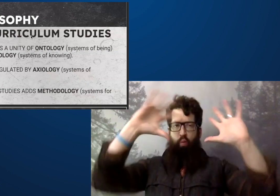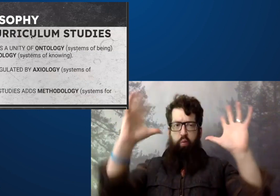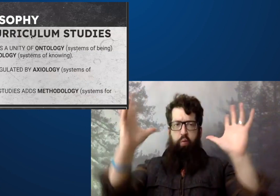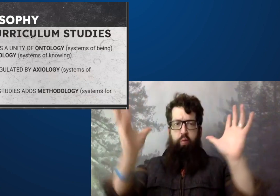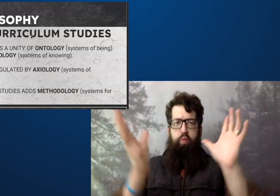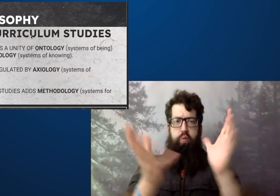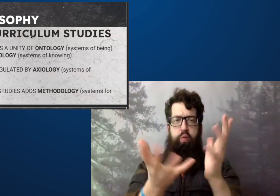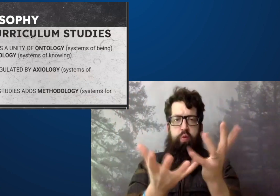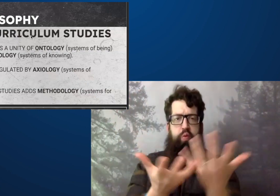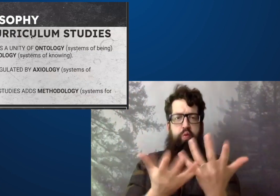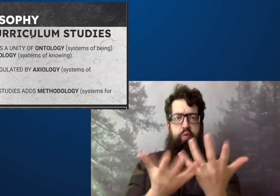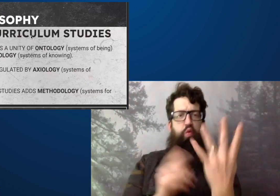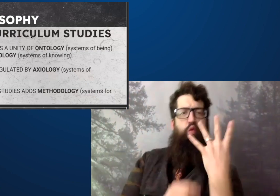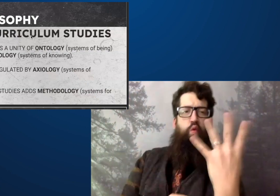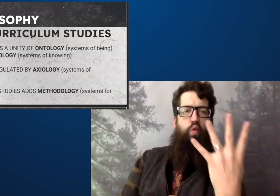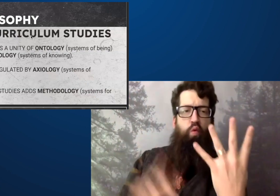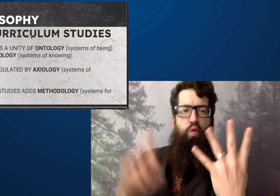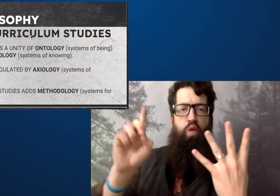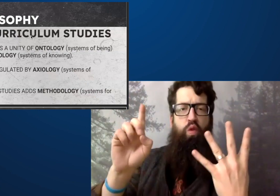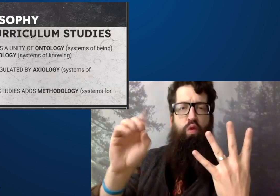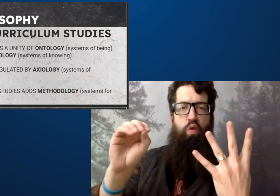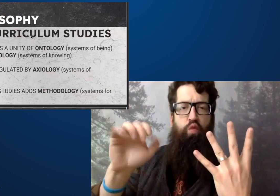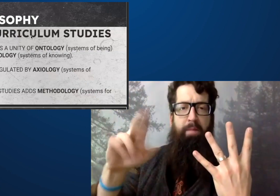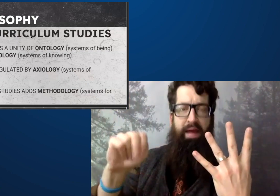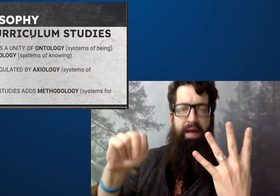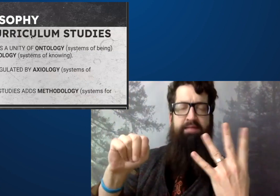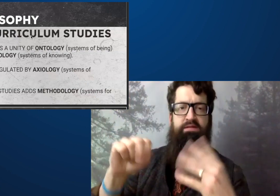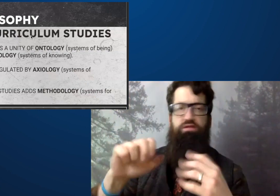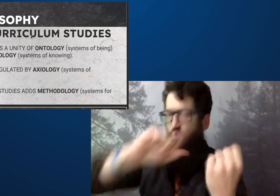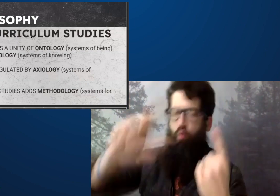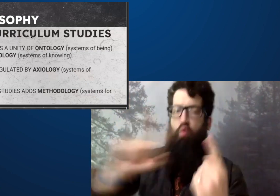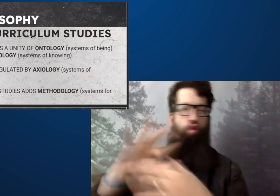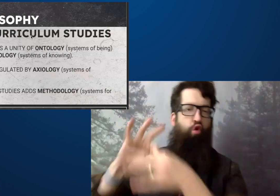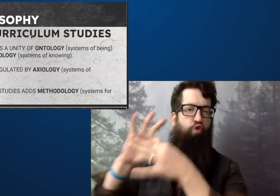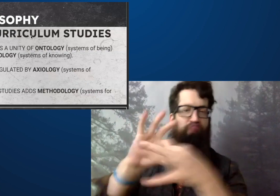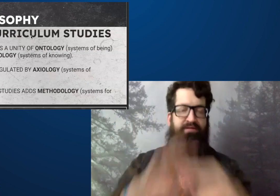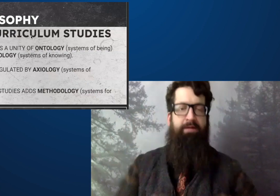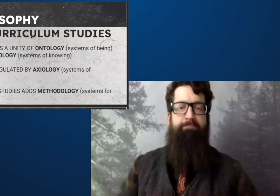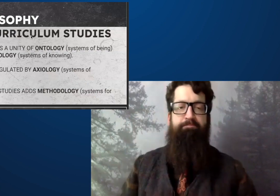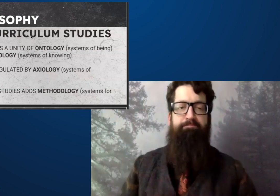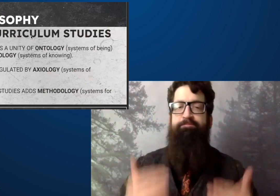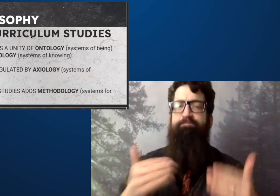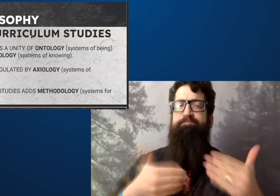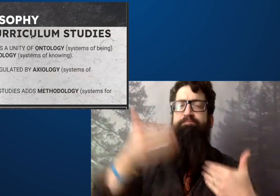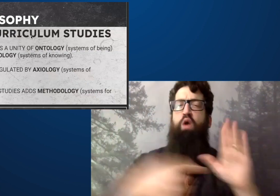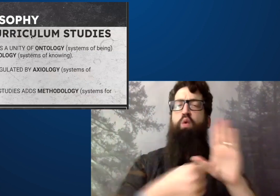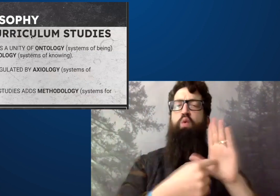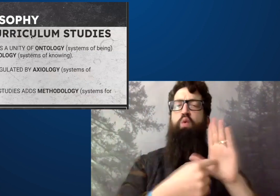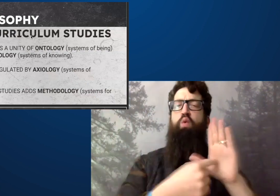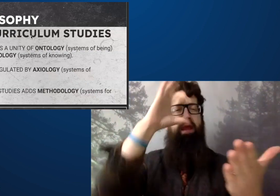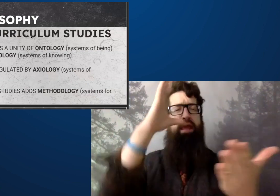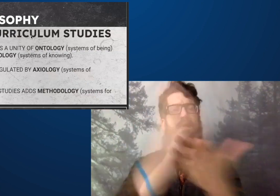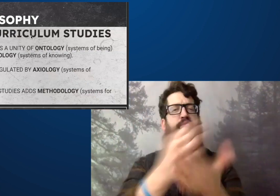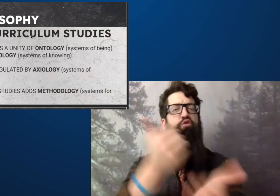Curriculum itself, holistically includes all four of these terms.